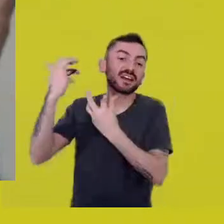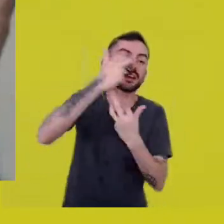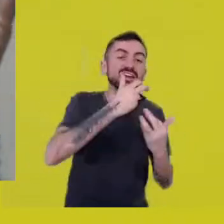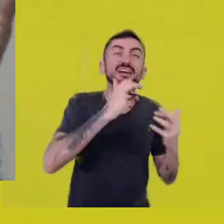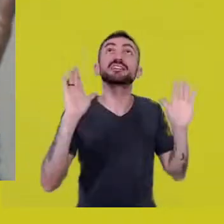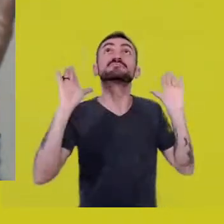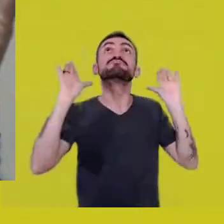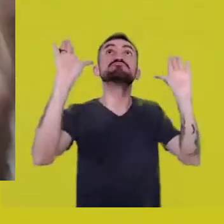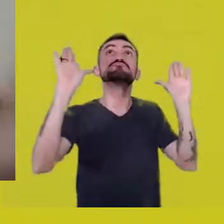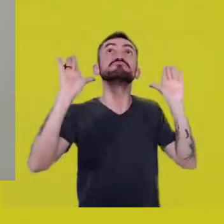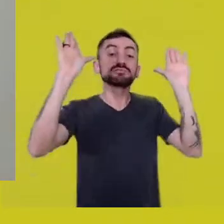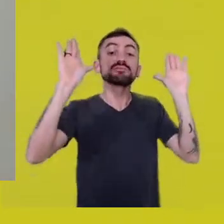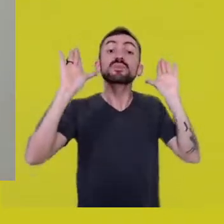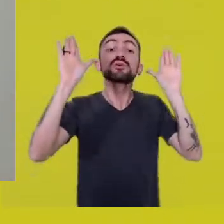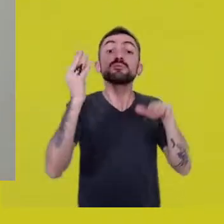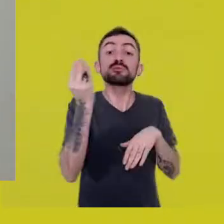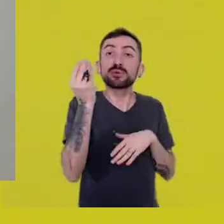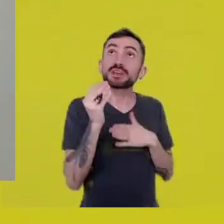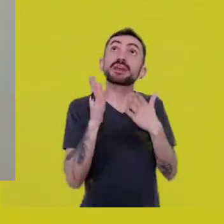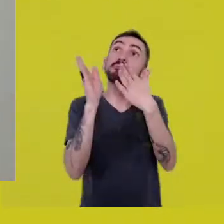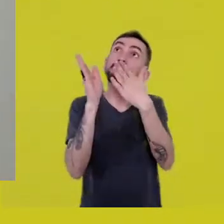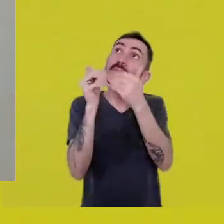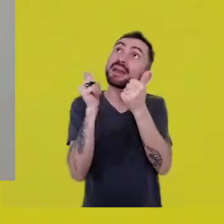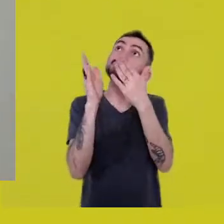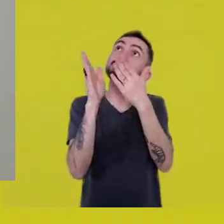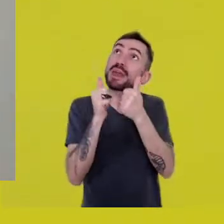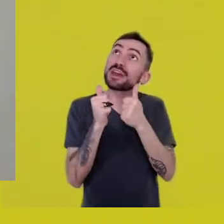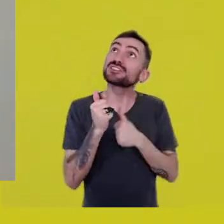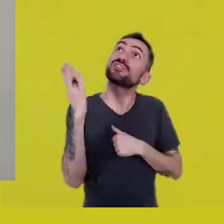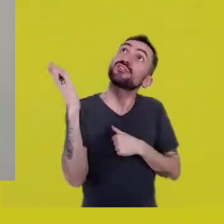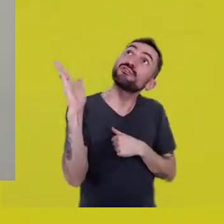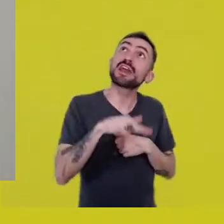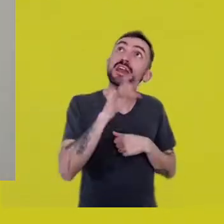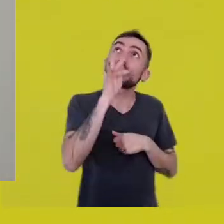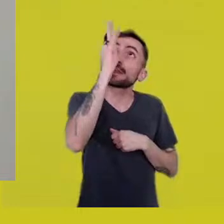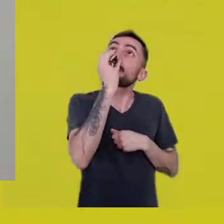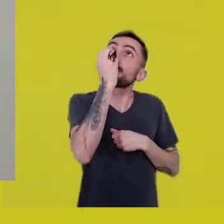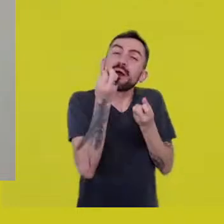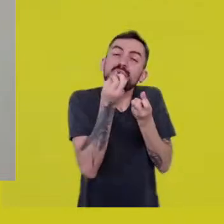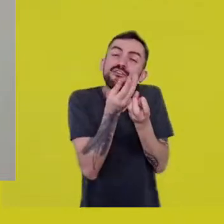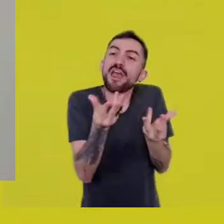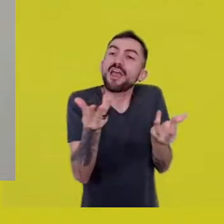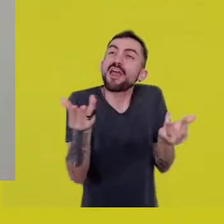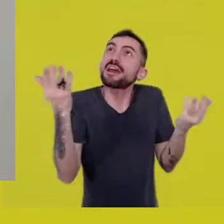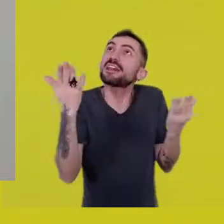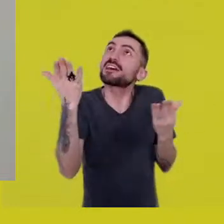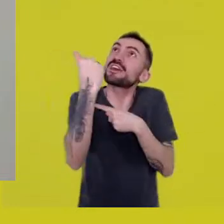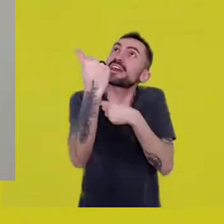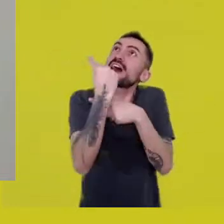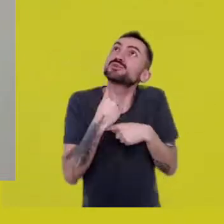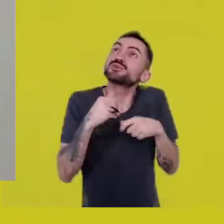and we ask spring to come out, to come heal us and lift our spirits.